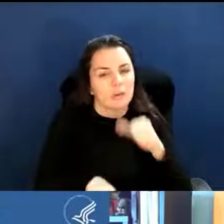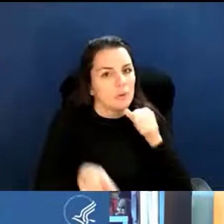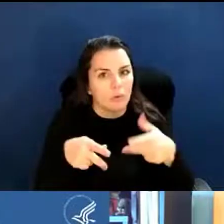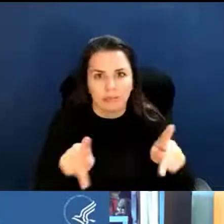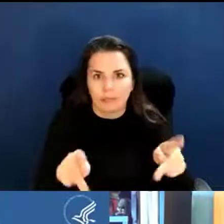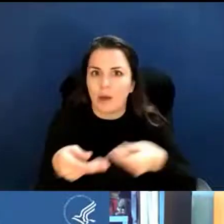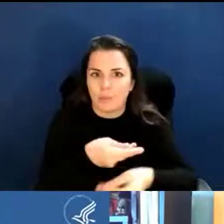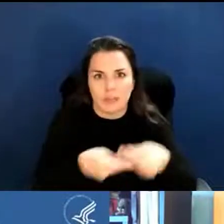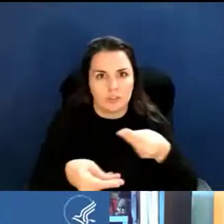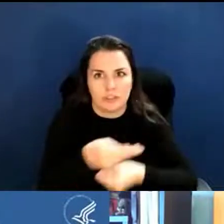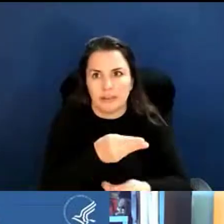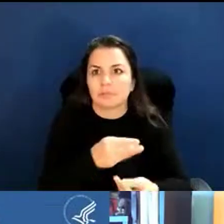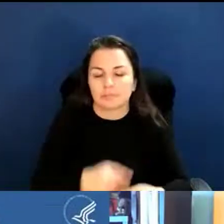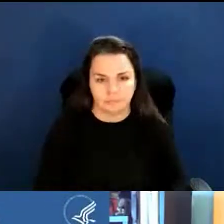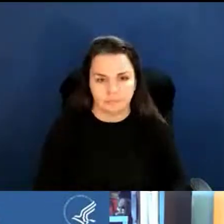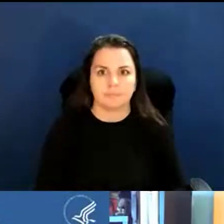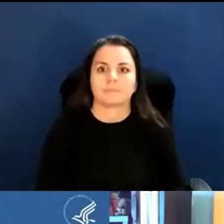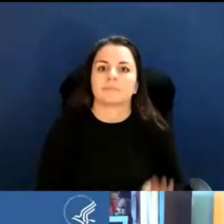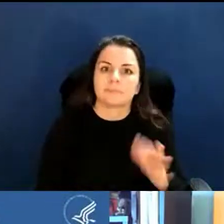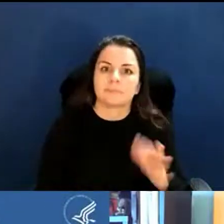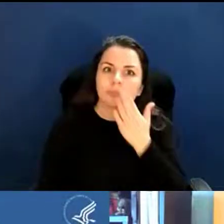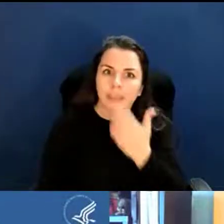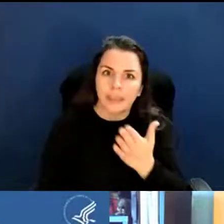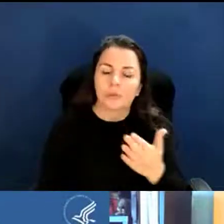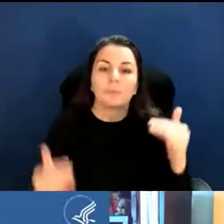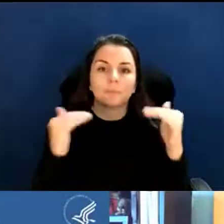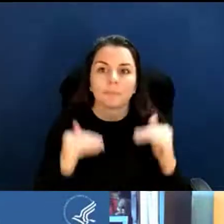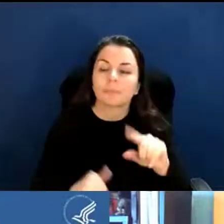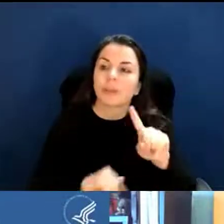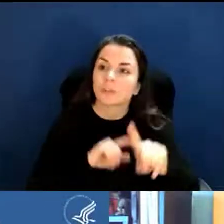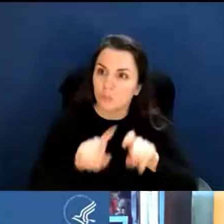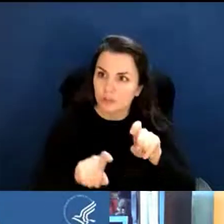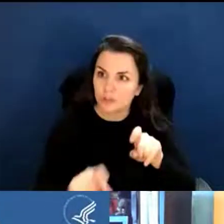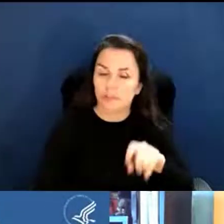April Harrison: Thank you. The next question I have is .. .